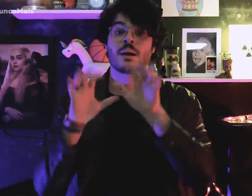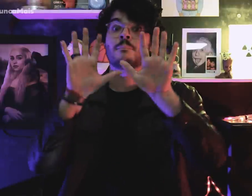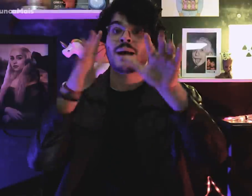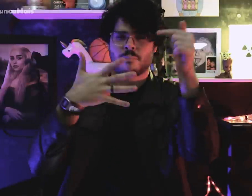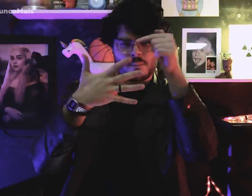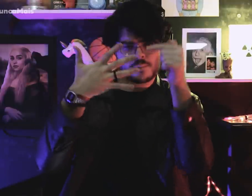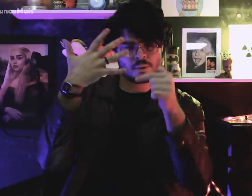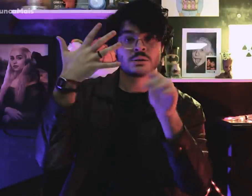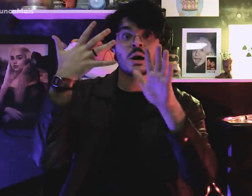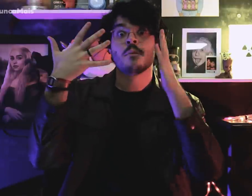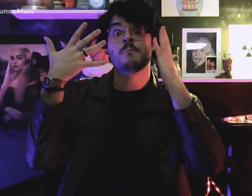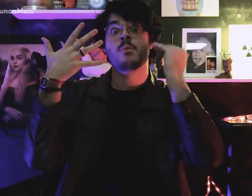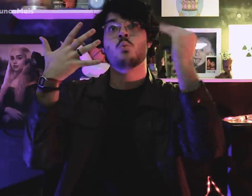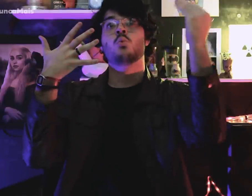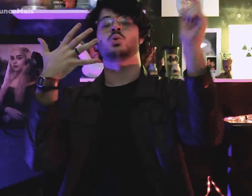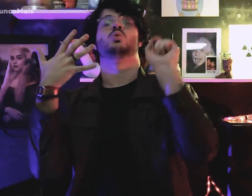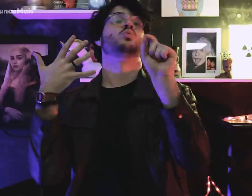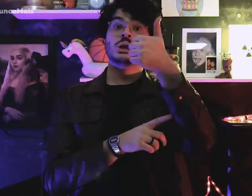one of them is still more known: